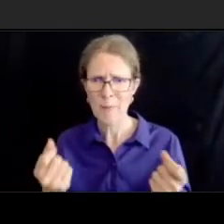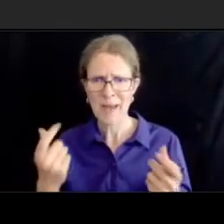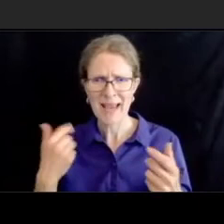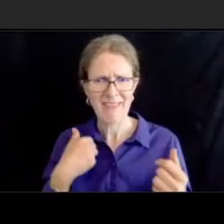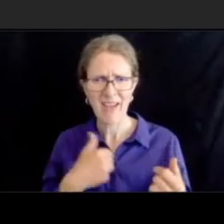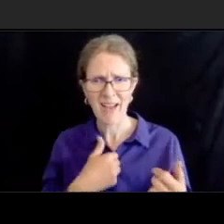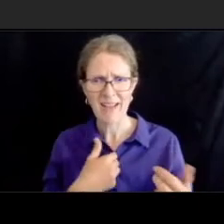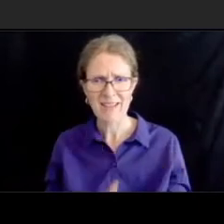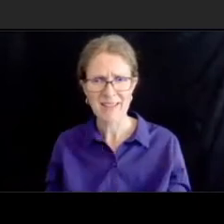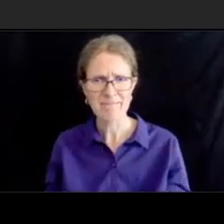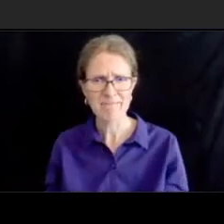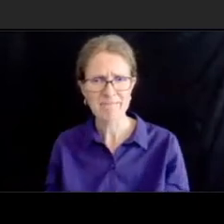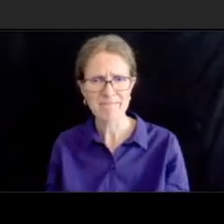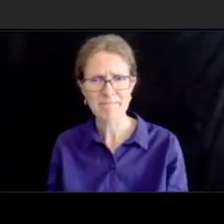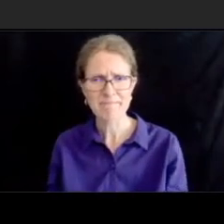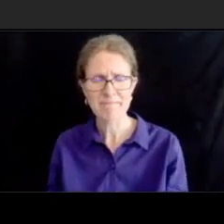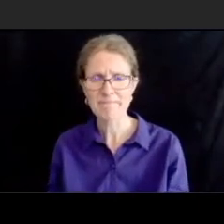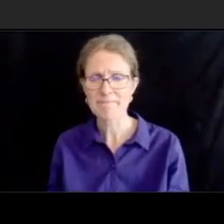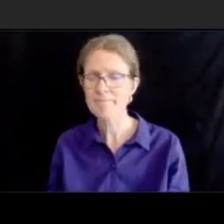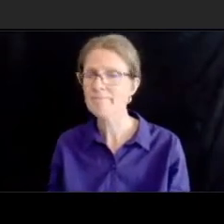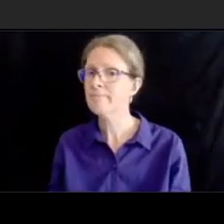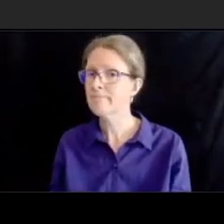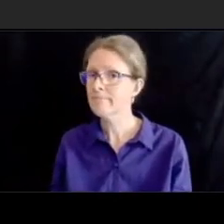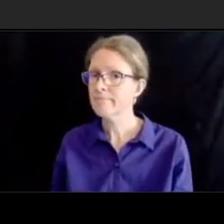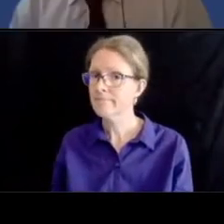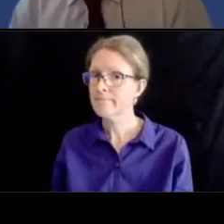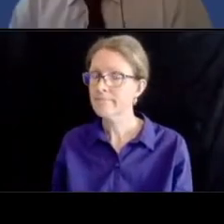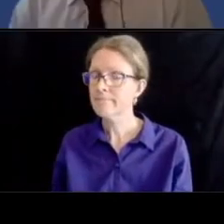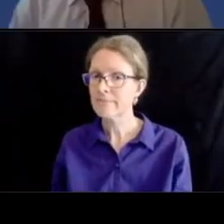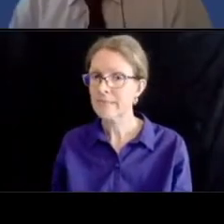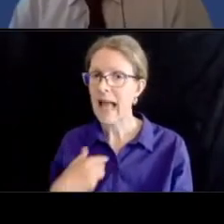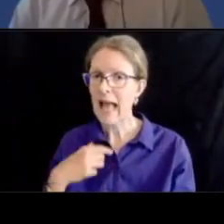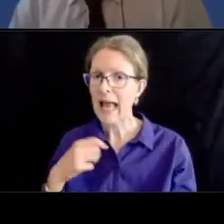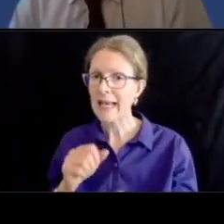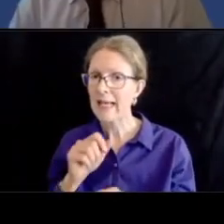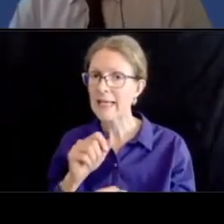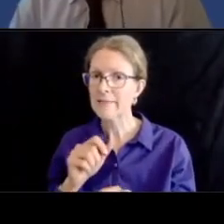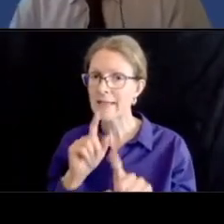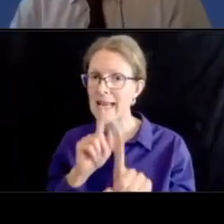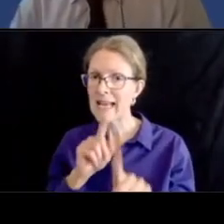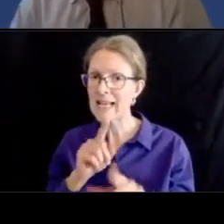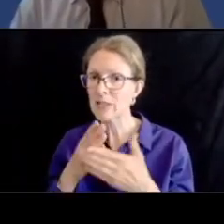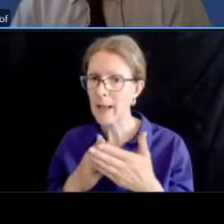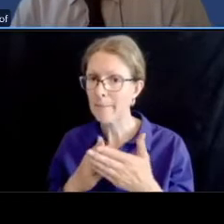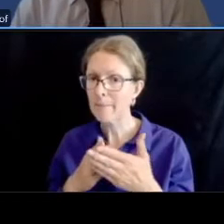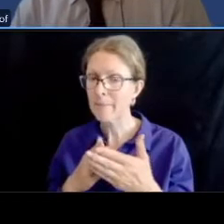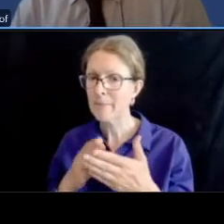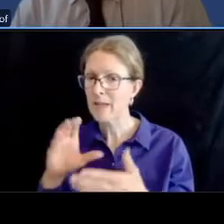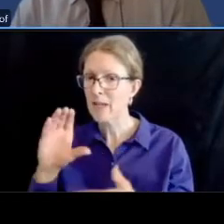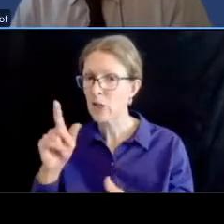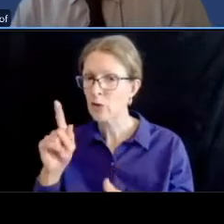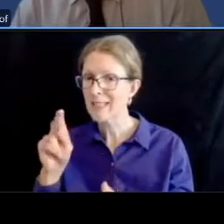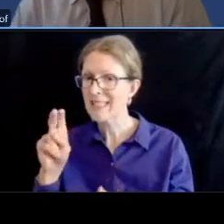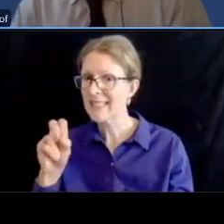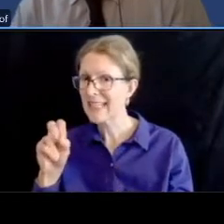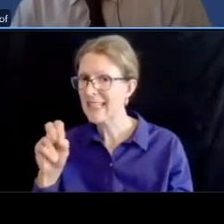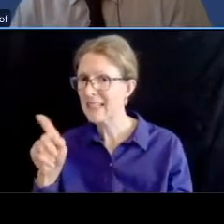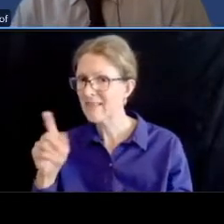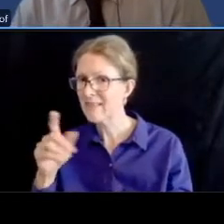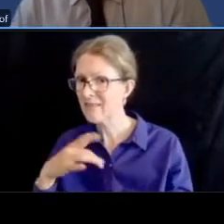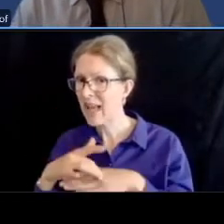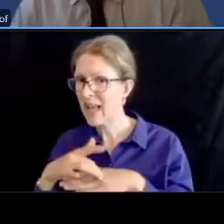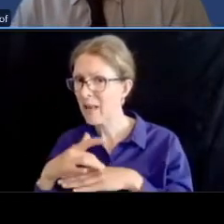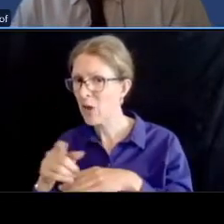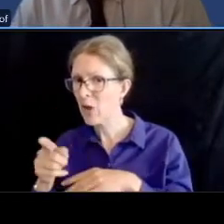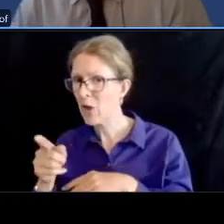uh mayor is available or e are either one of you available to perhaps start the answer today i add